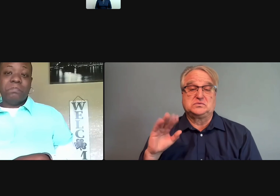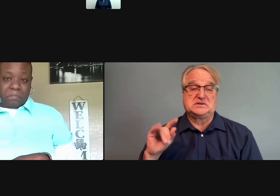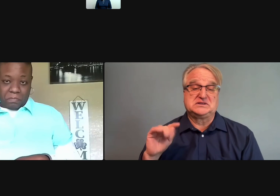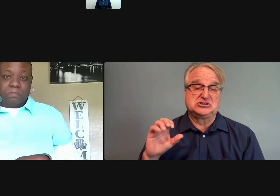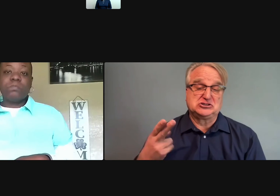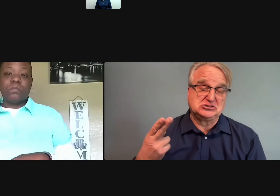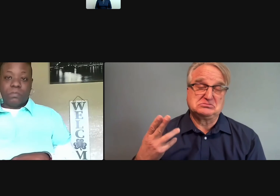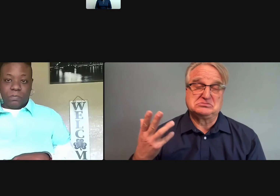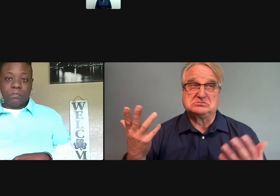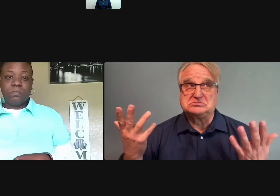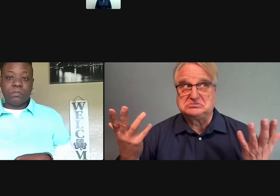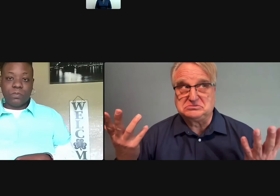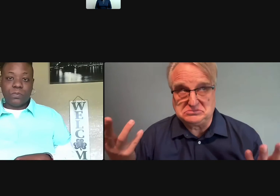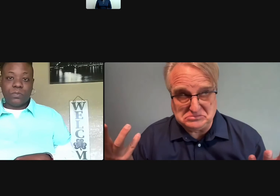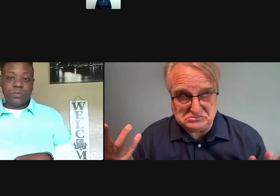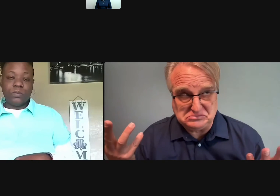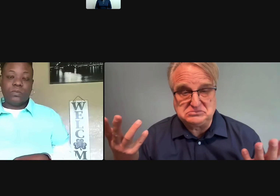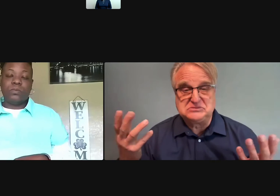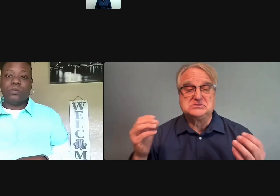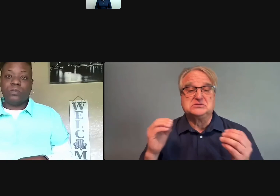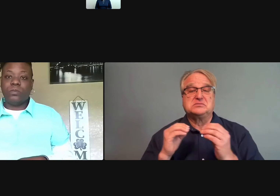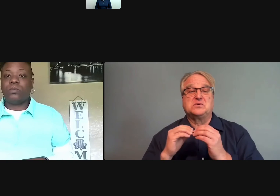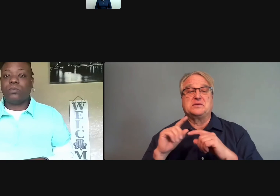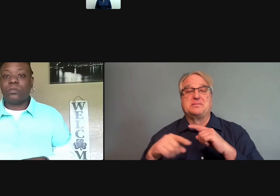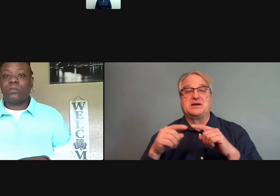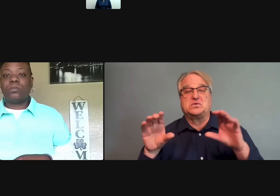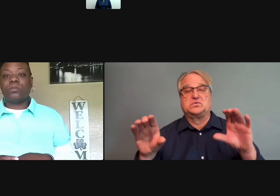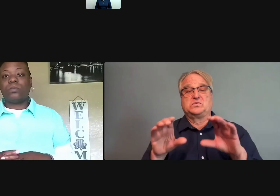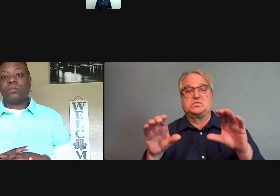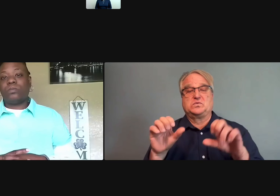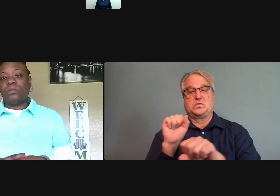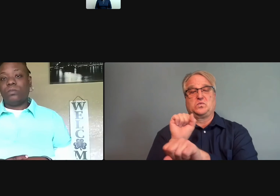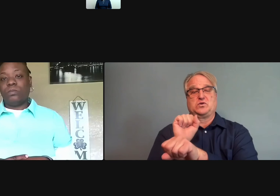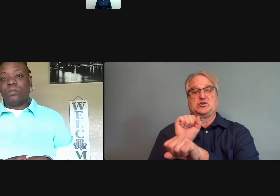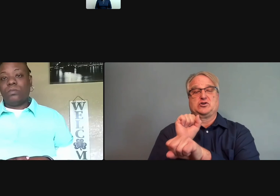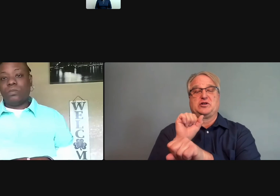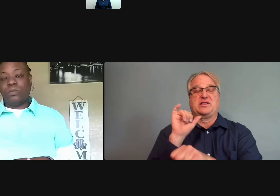Hmm, code switching, I'd say it's